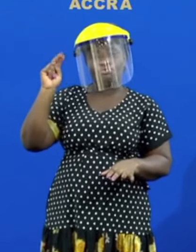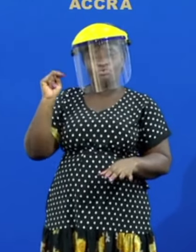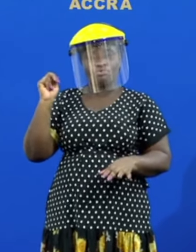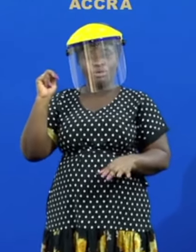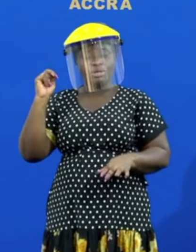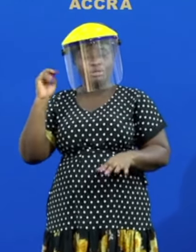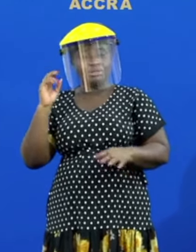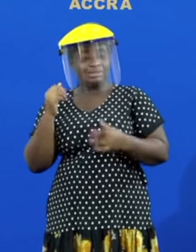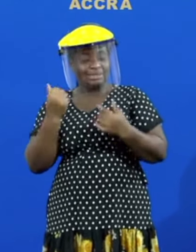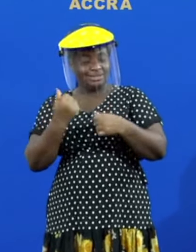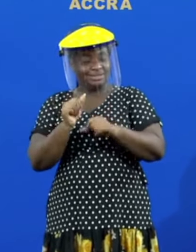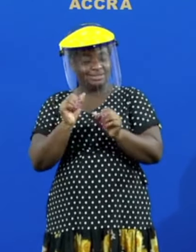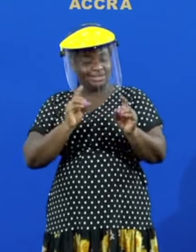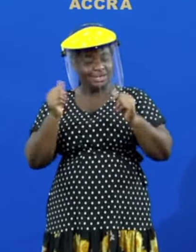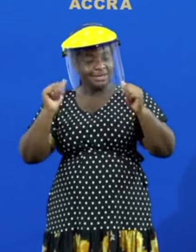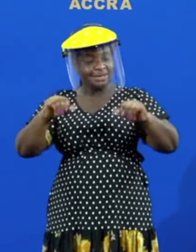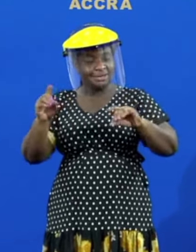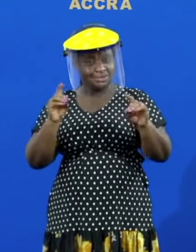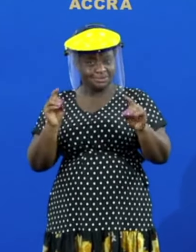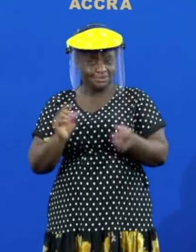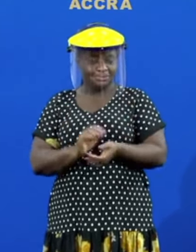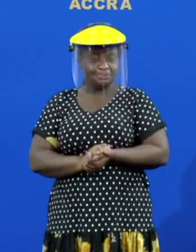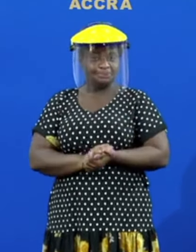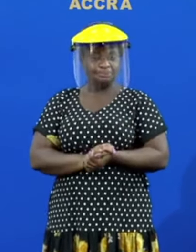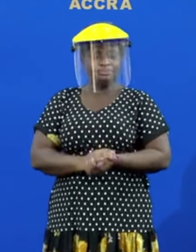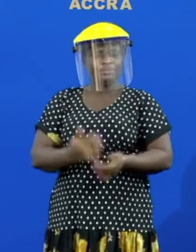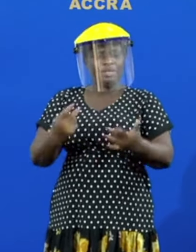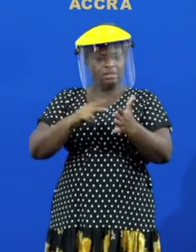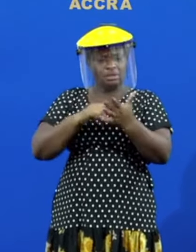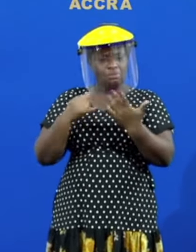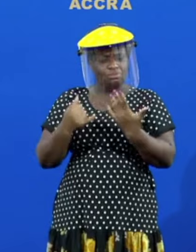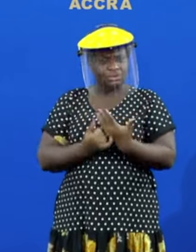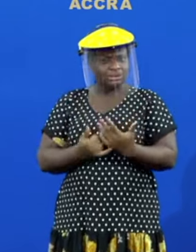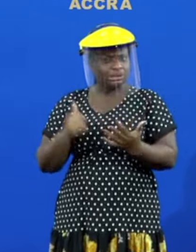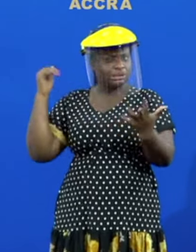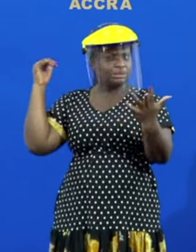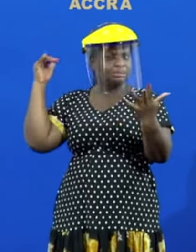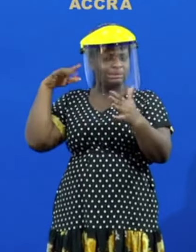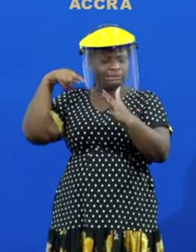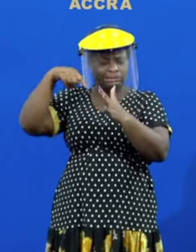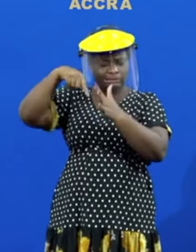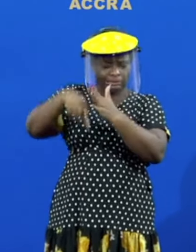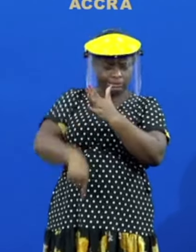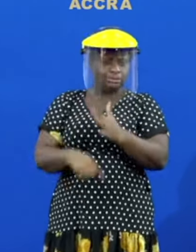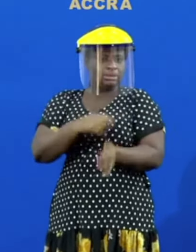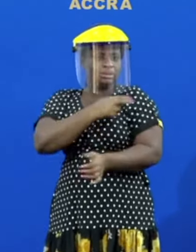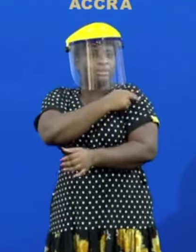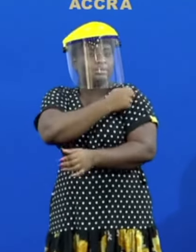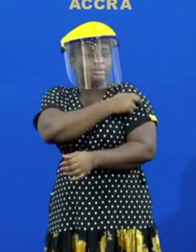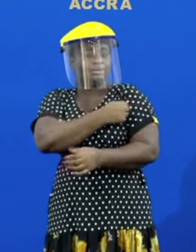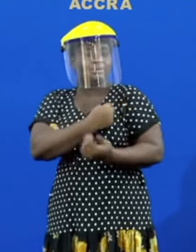is also capable of doing the project is expected to deepen healthcare delivery at all district